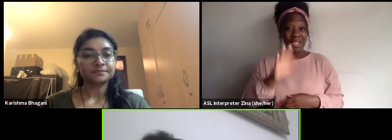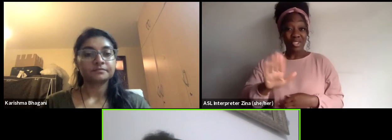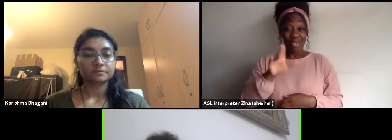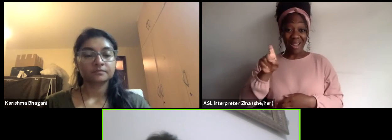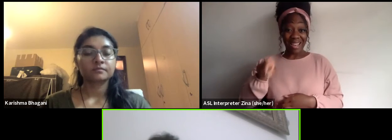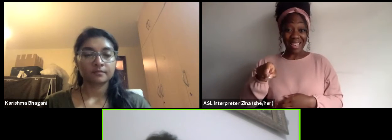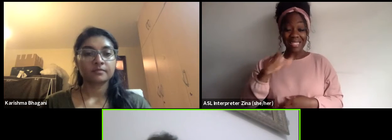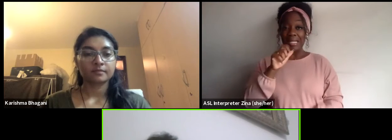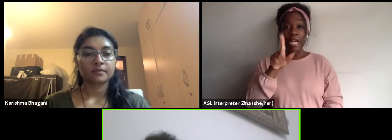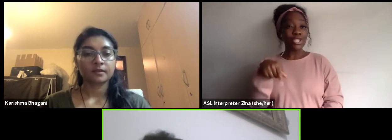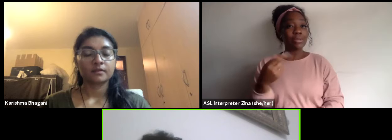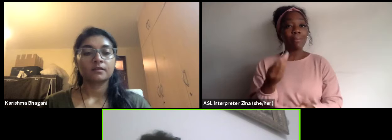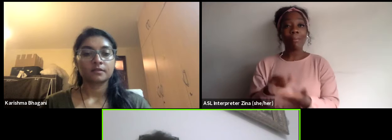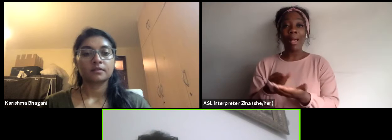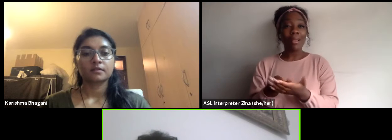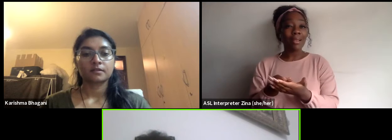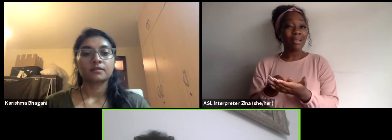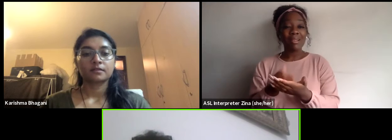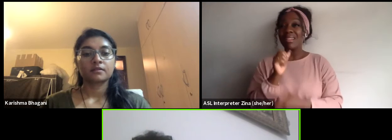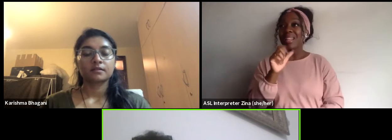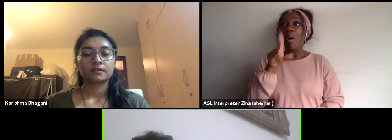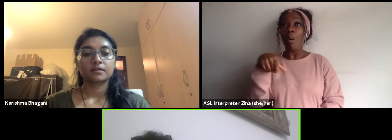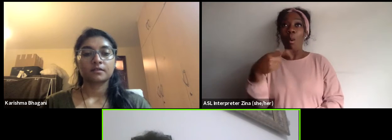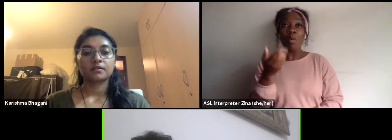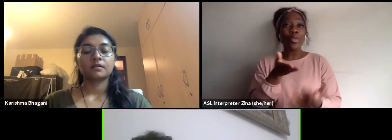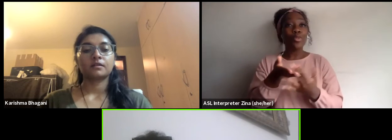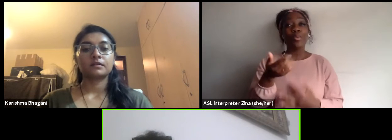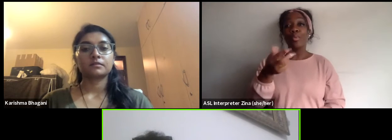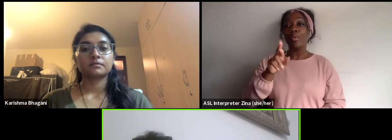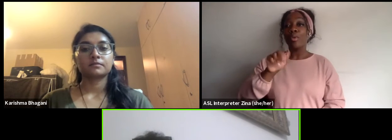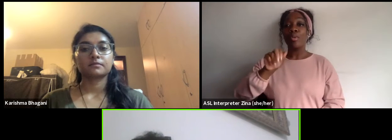not only through grants or sometimes there are other